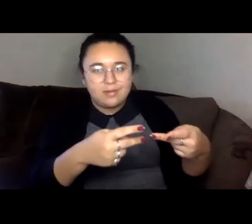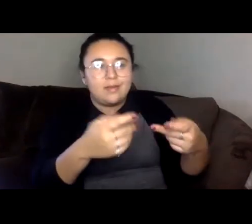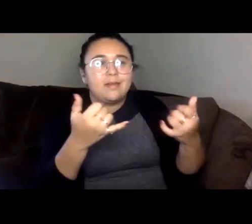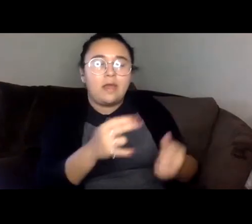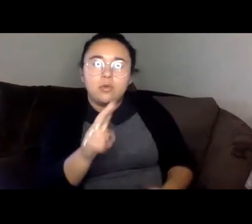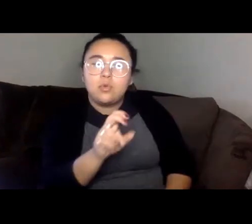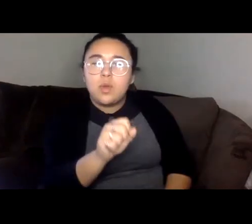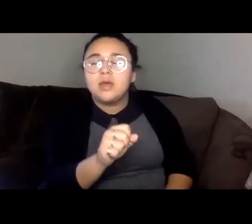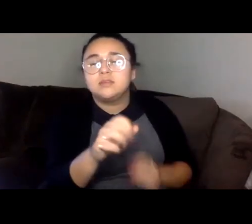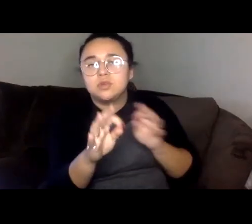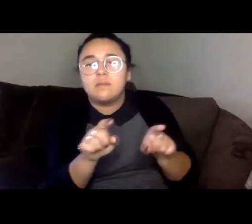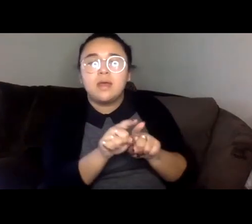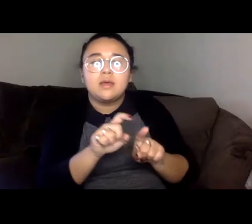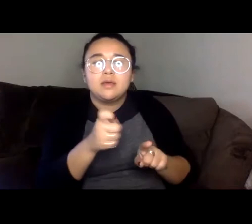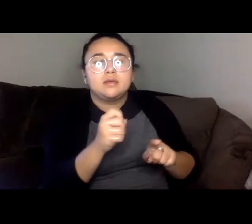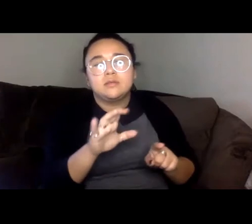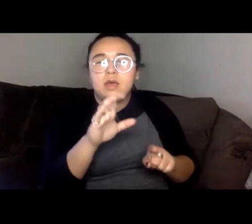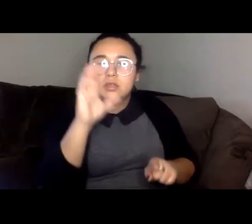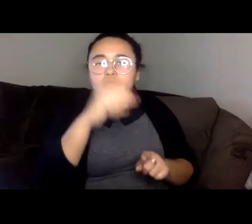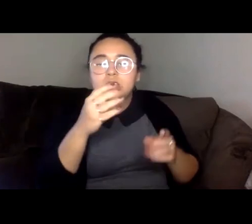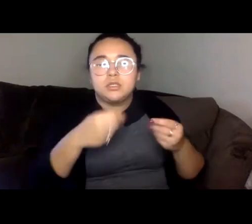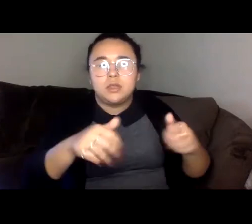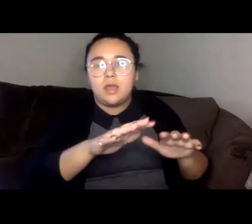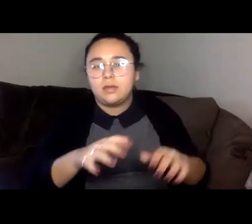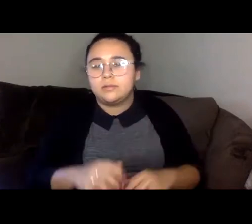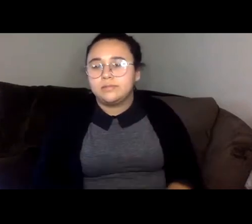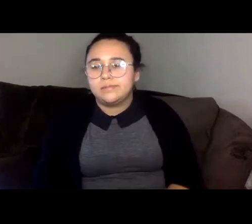That pulls open a drawer.